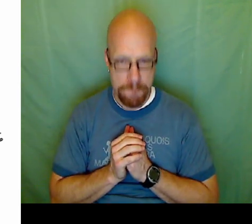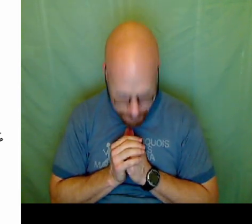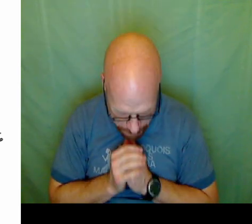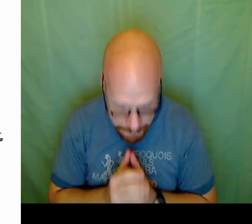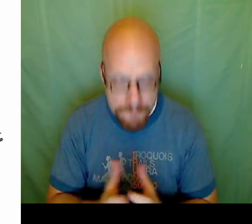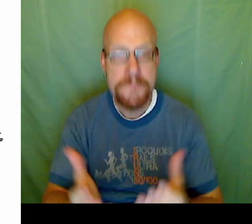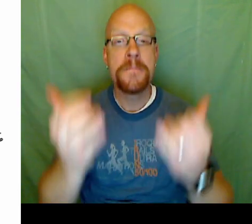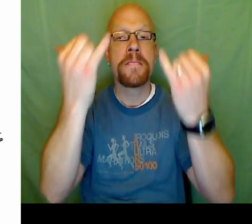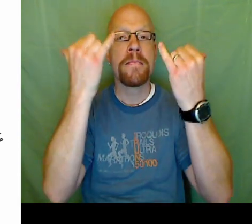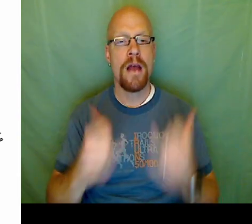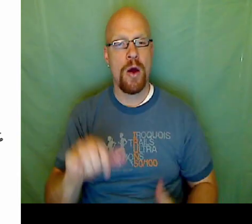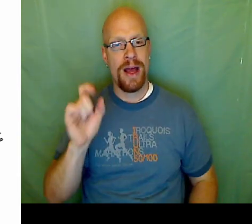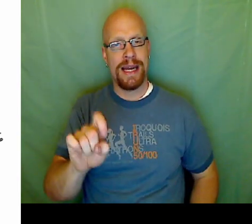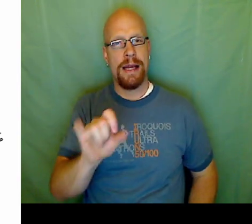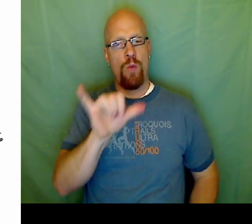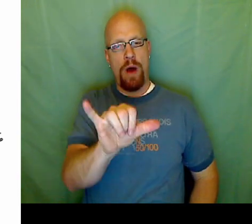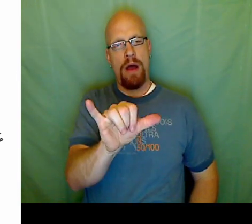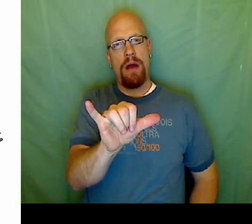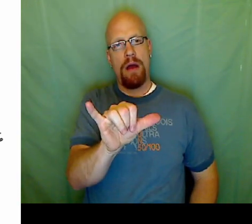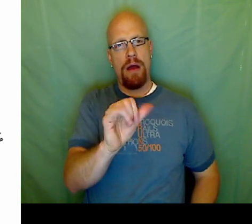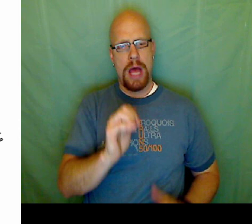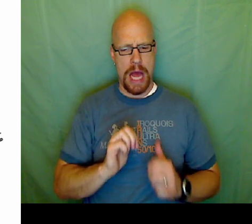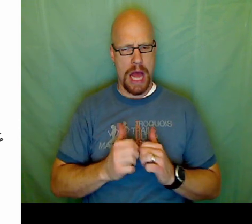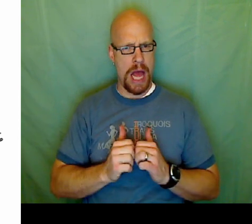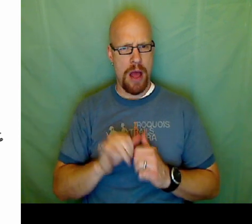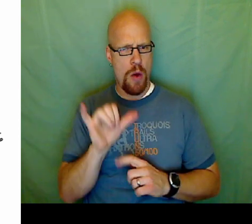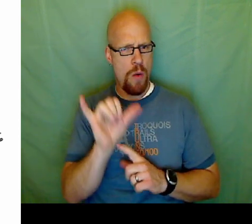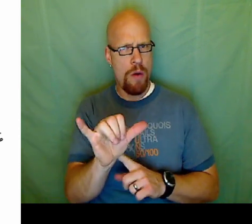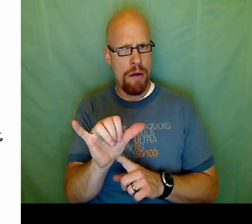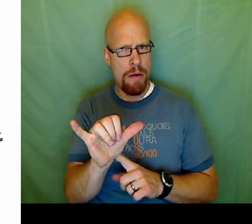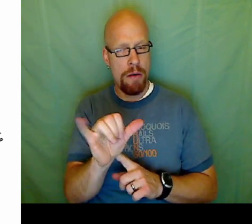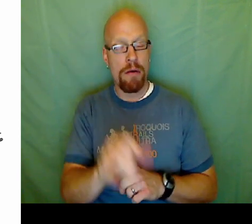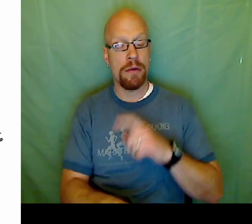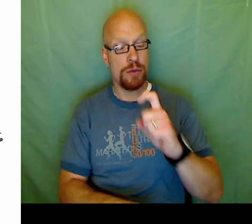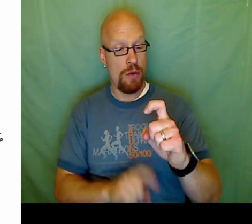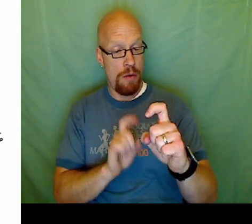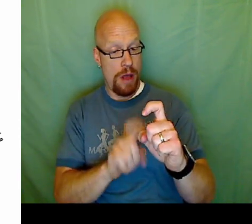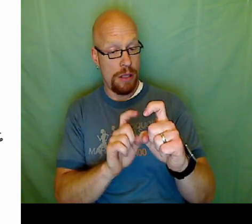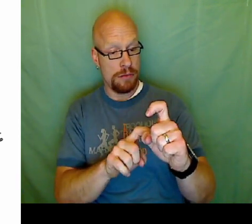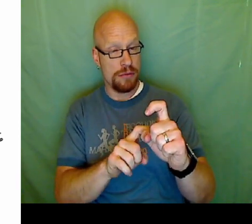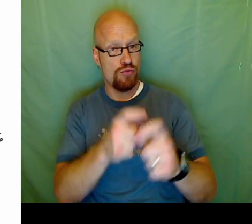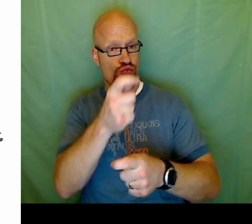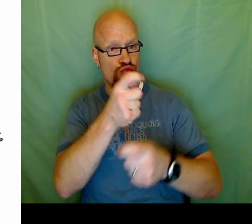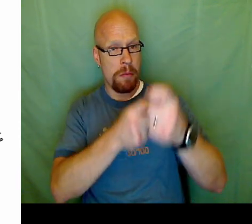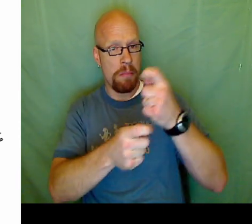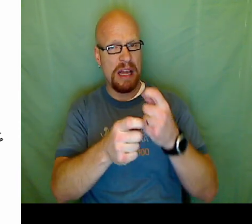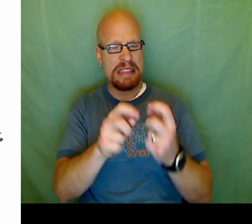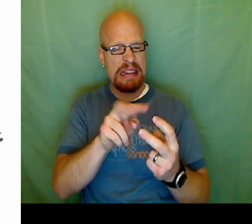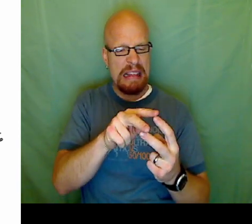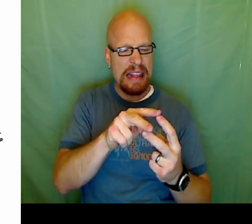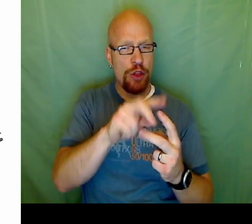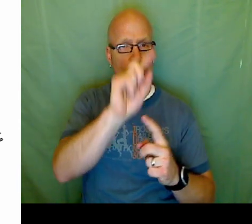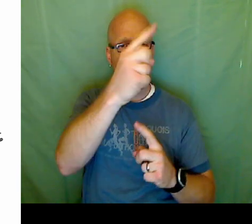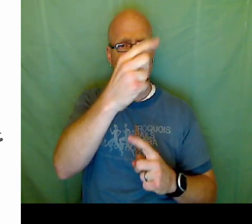Now we're not done yet. We have the solution for X and that's 5.